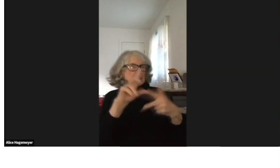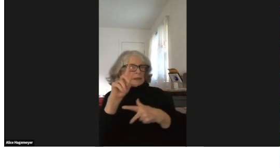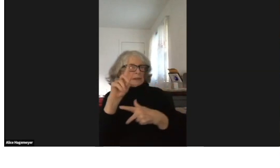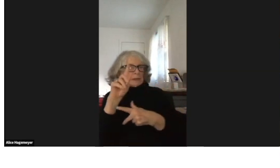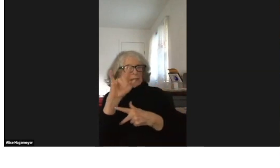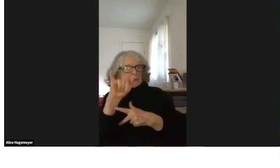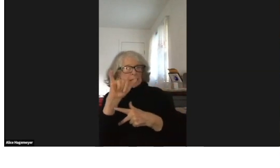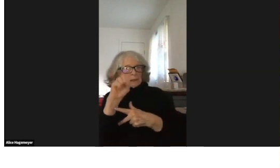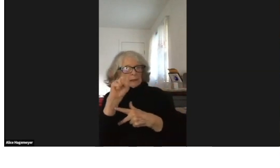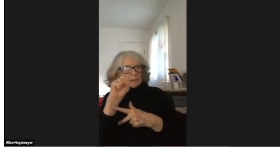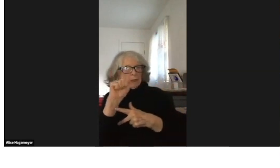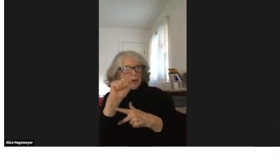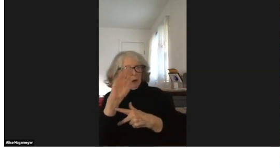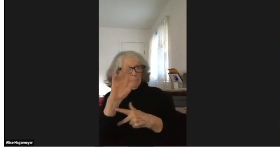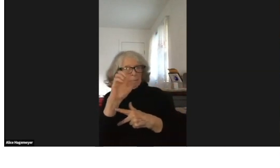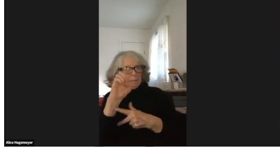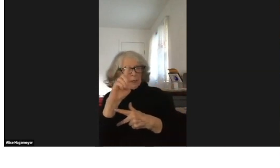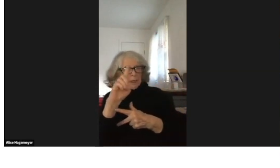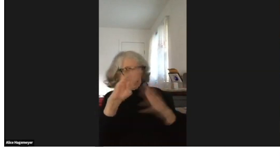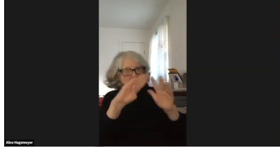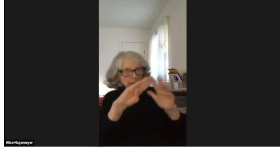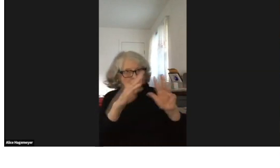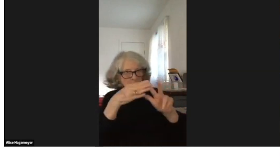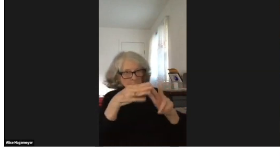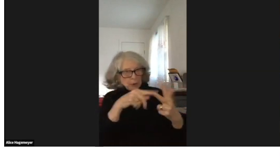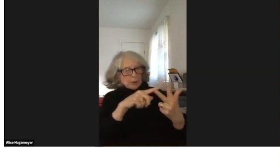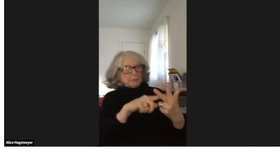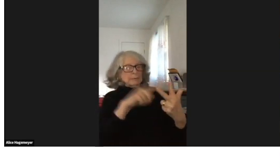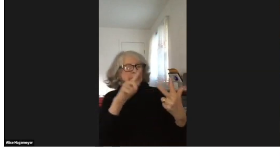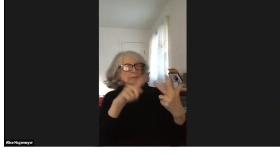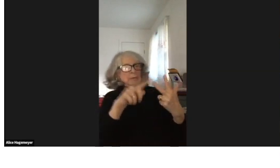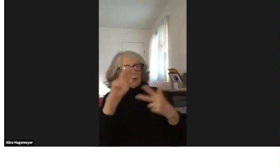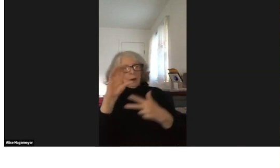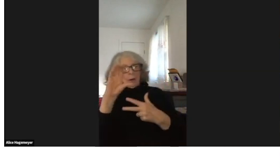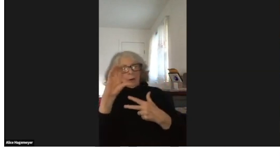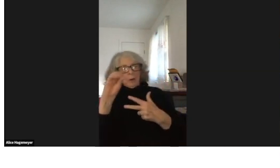The deaf community, the disabled community,